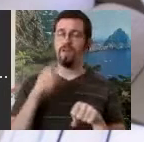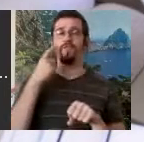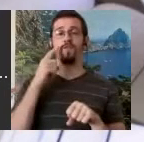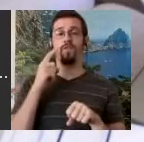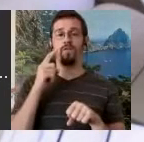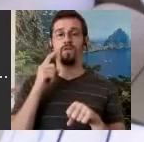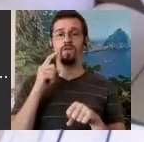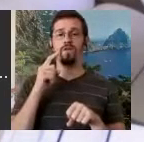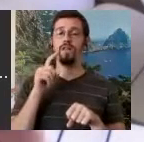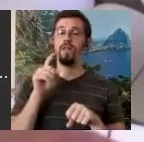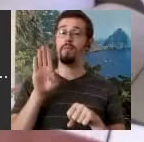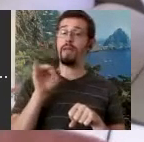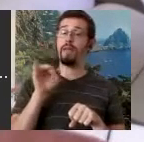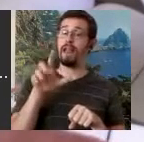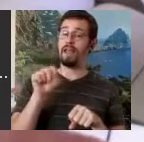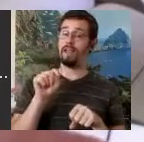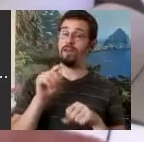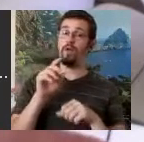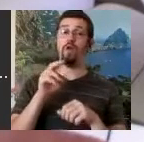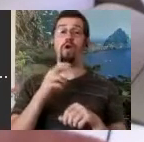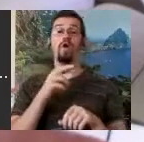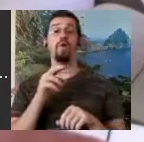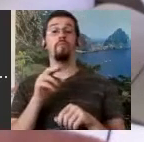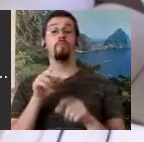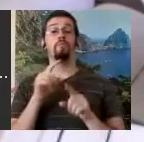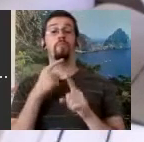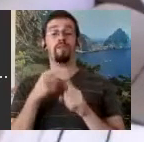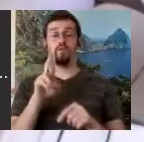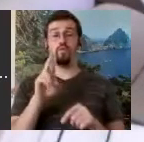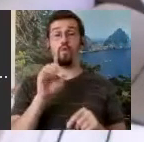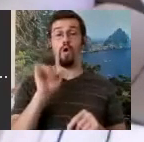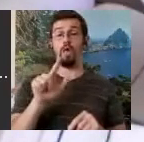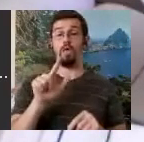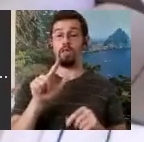Danish Ballet, well of course I was in Denmark. So I took those classes too. I